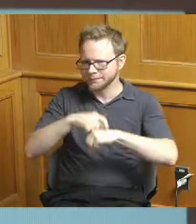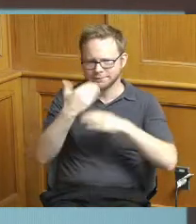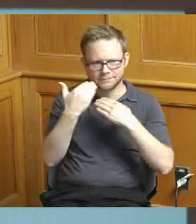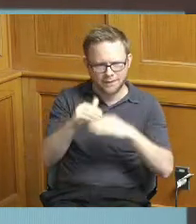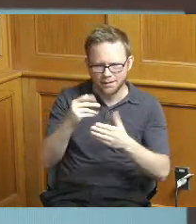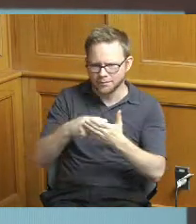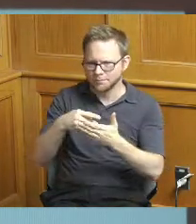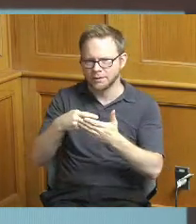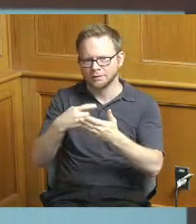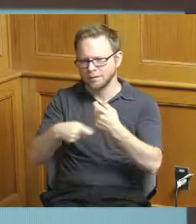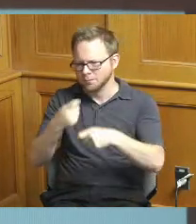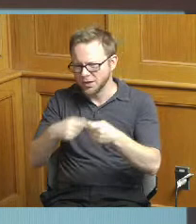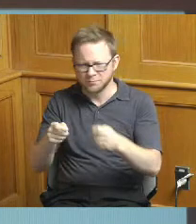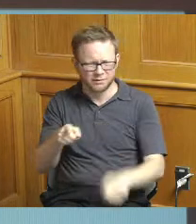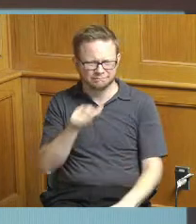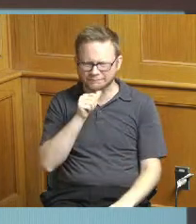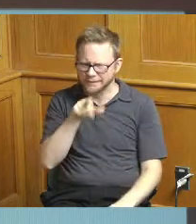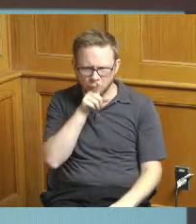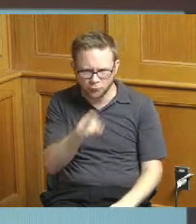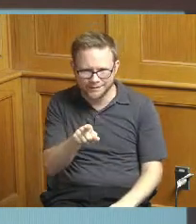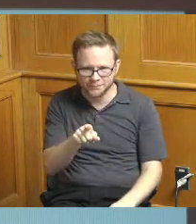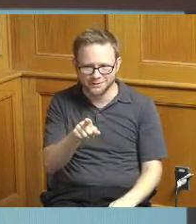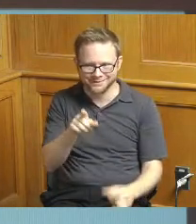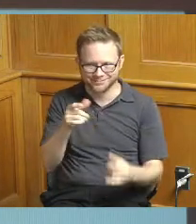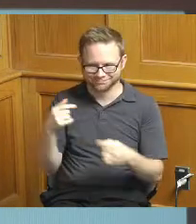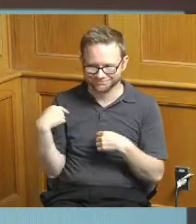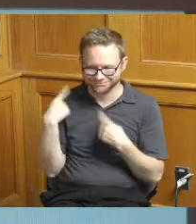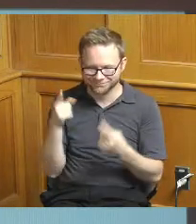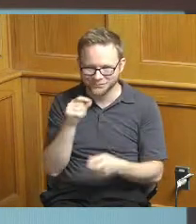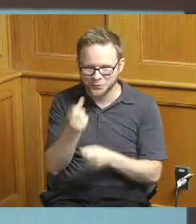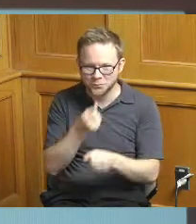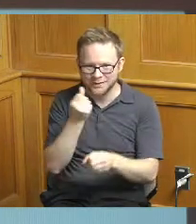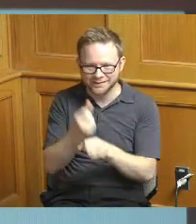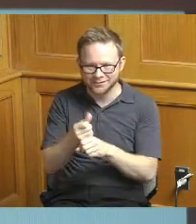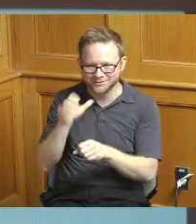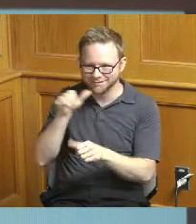out to be the case when it came to what actually needed to be done to complete that work so those